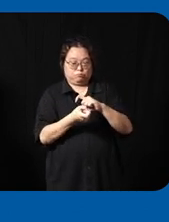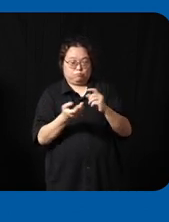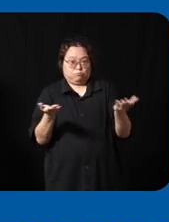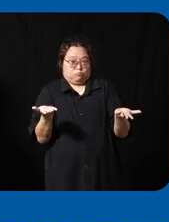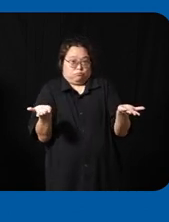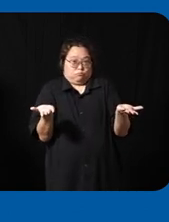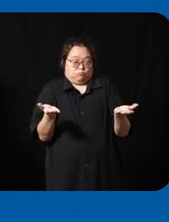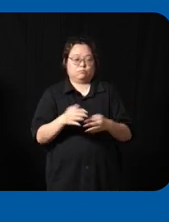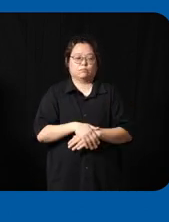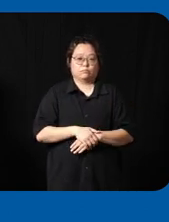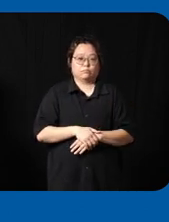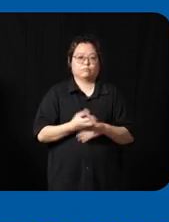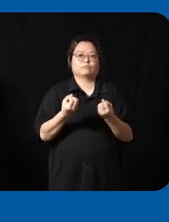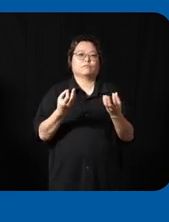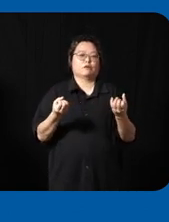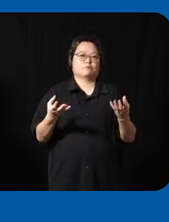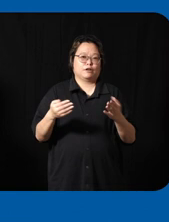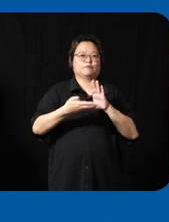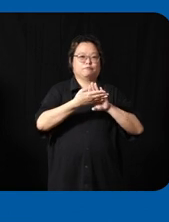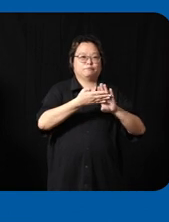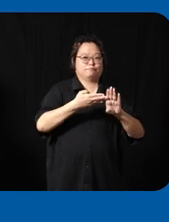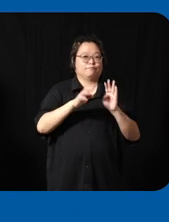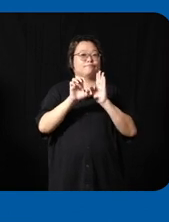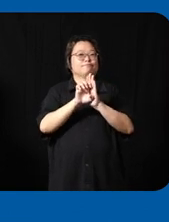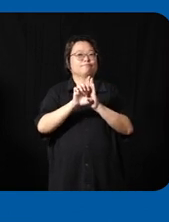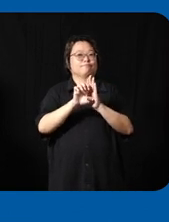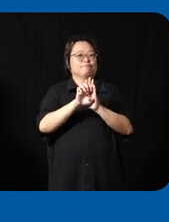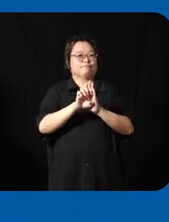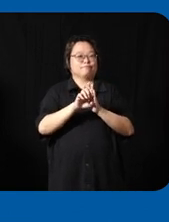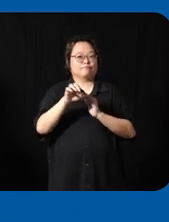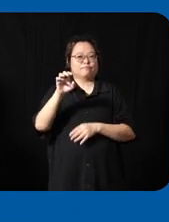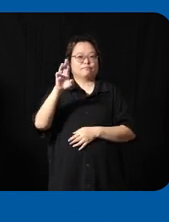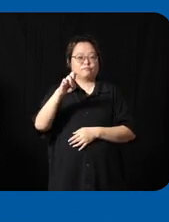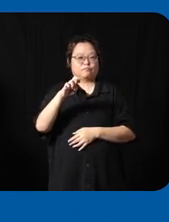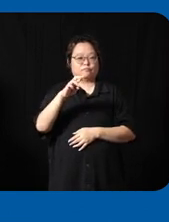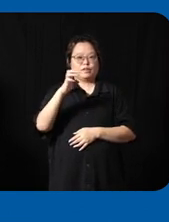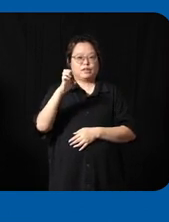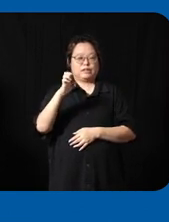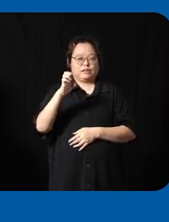we have uh many Brands uh I would like to take an example of rexona uh which is also called